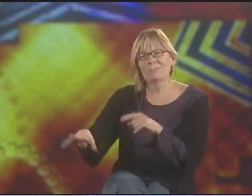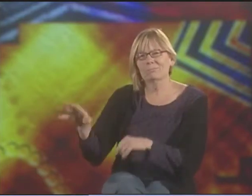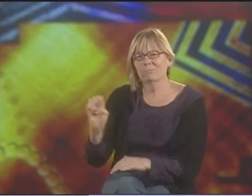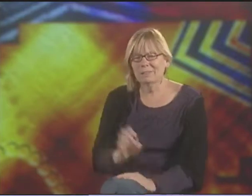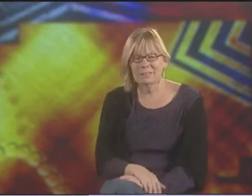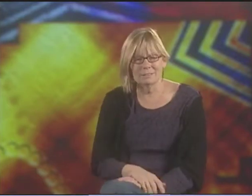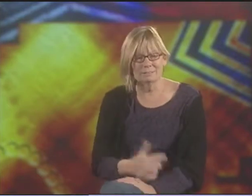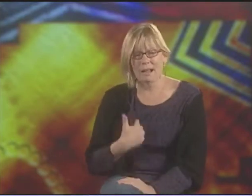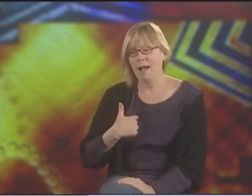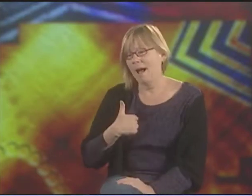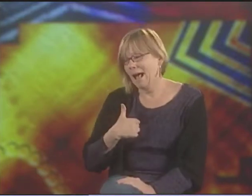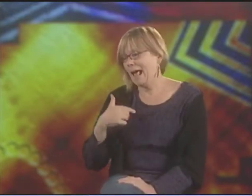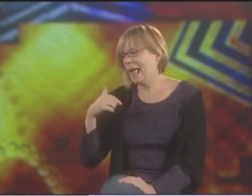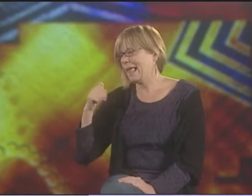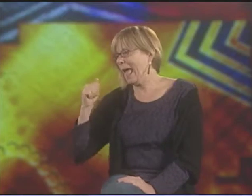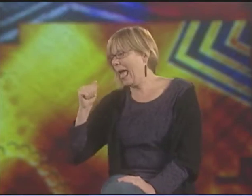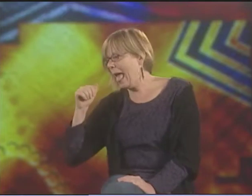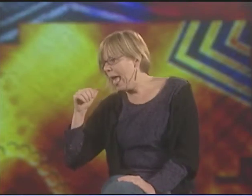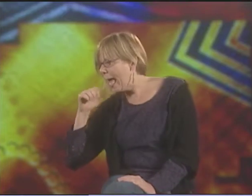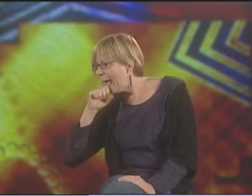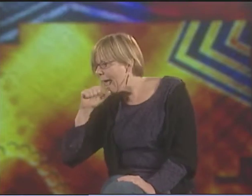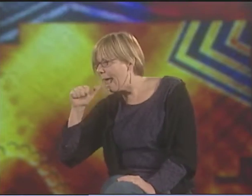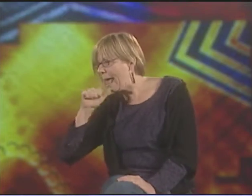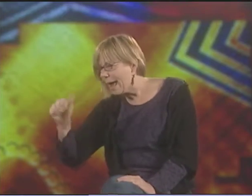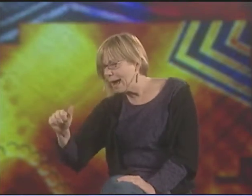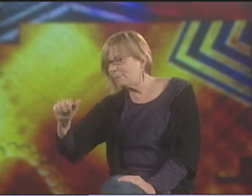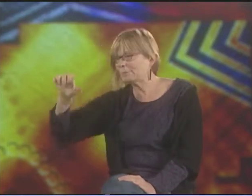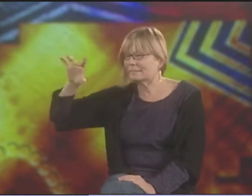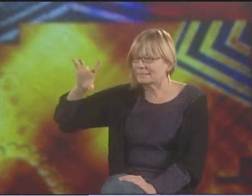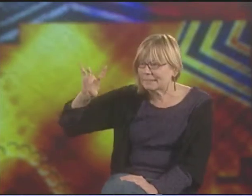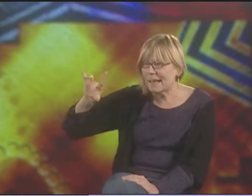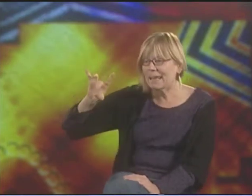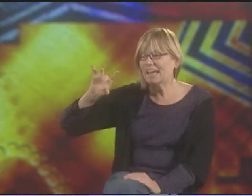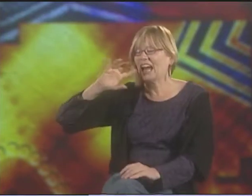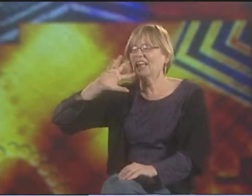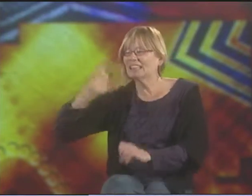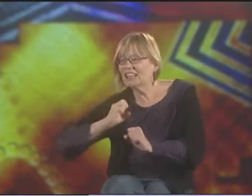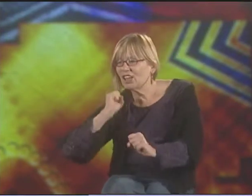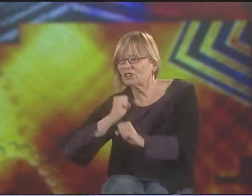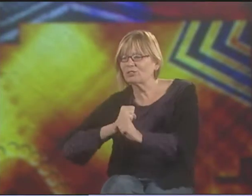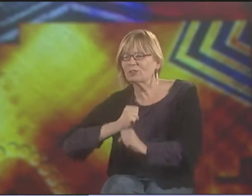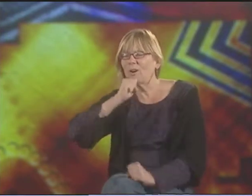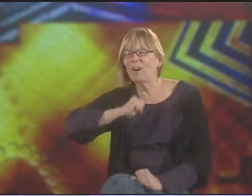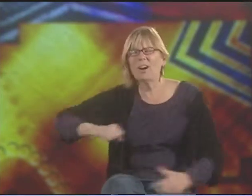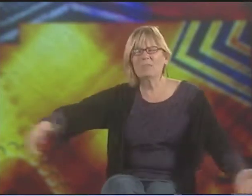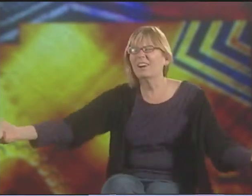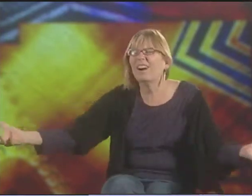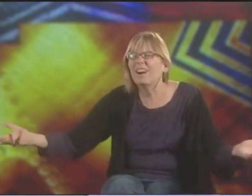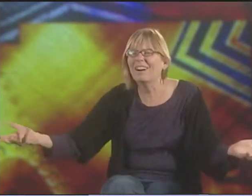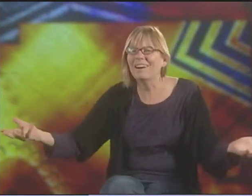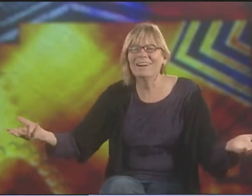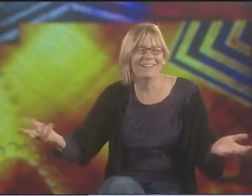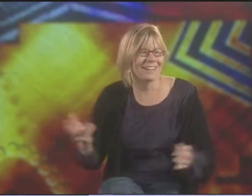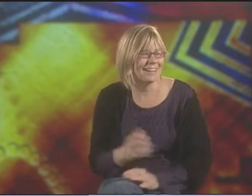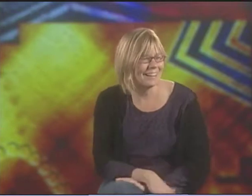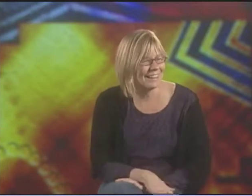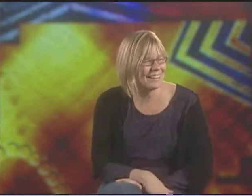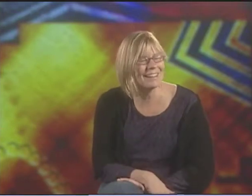SPEECH IS LOOKED UPON AS SUCH A COMMODITY. HE FINALLY SAYS, "I AM 6 YEARS OLD.